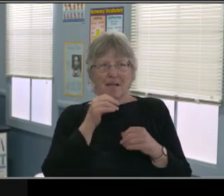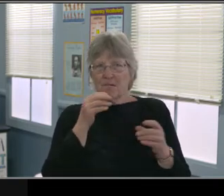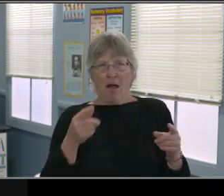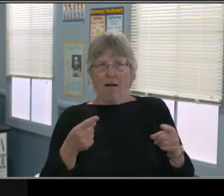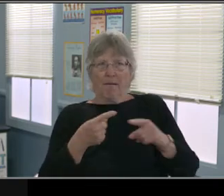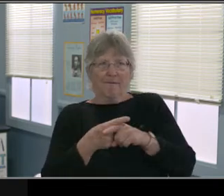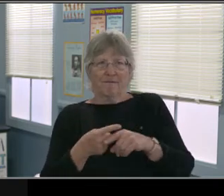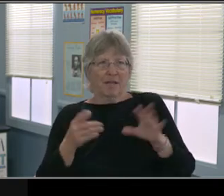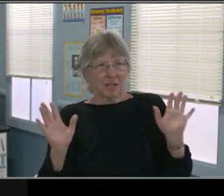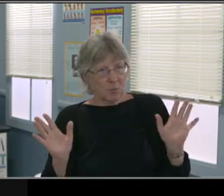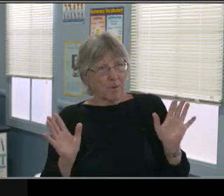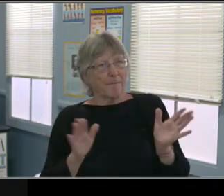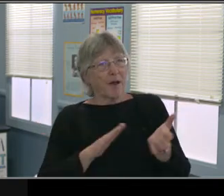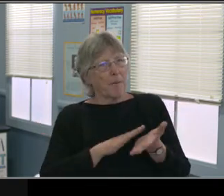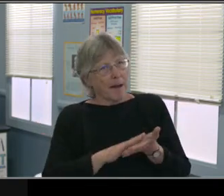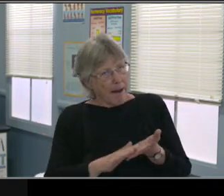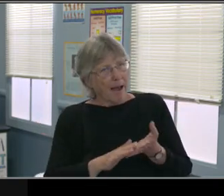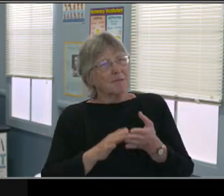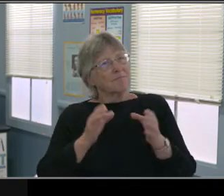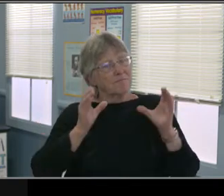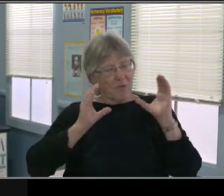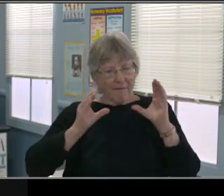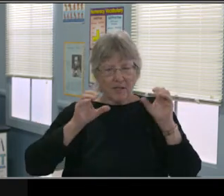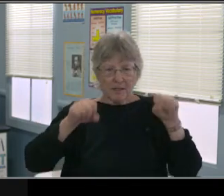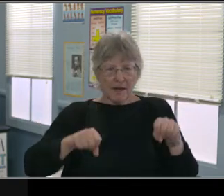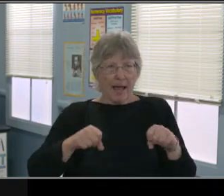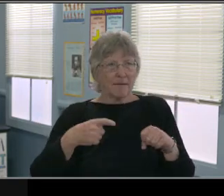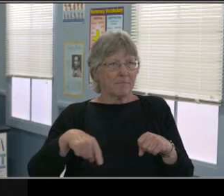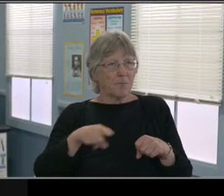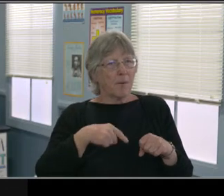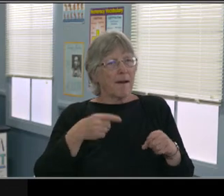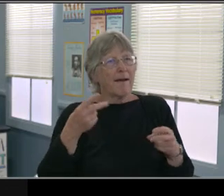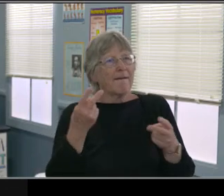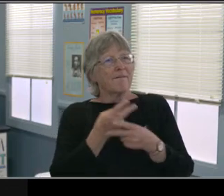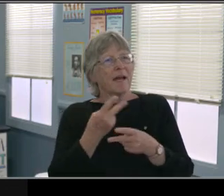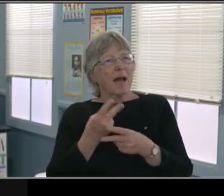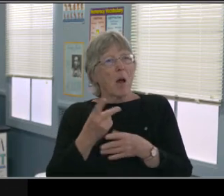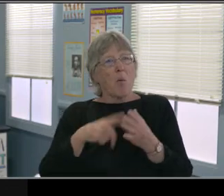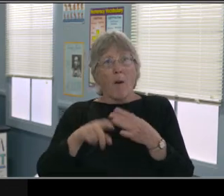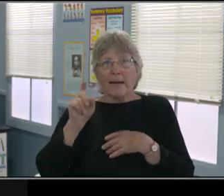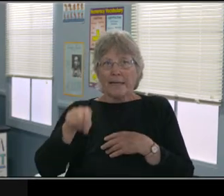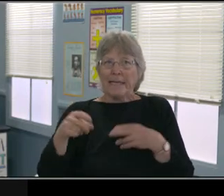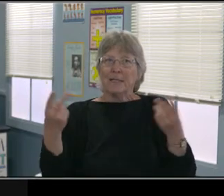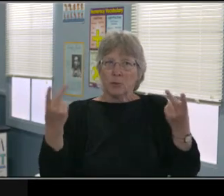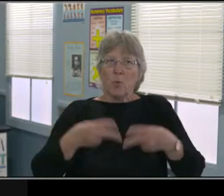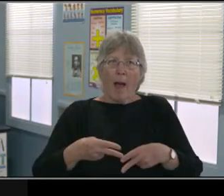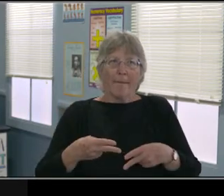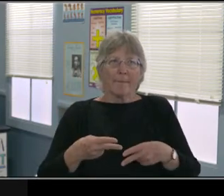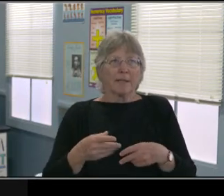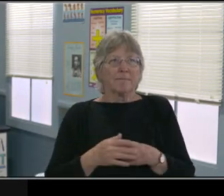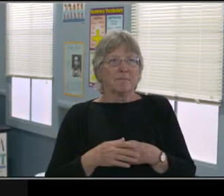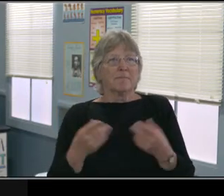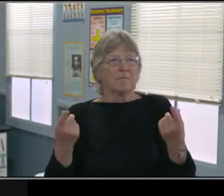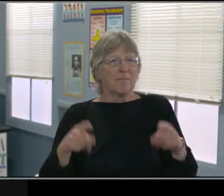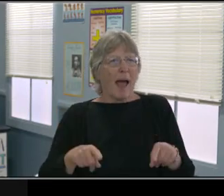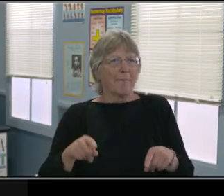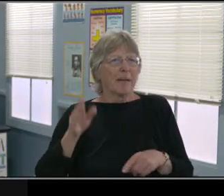you were feeling dealing with 20, 30 kids, 15 kids depending on your program, right? In the classroom.